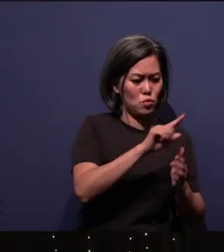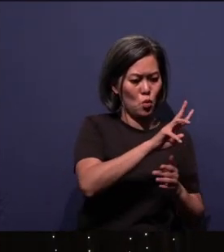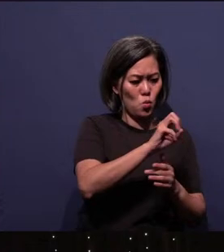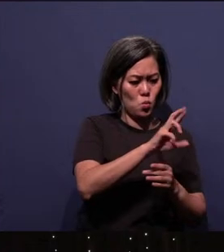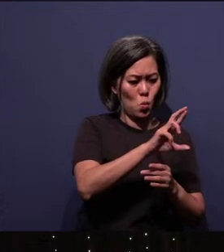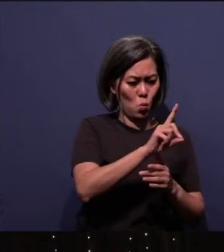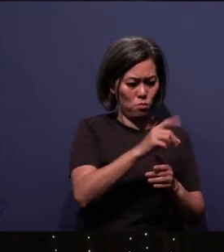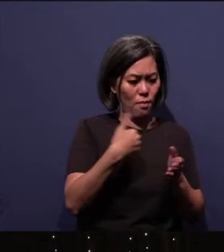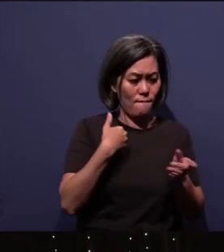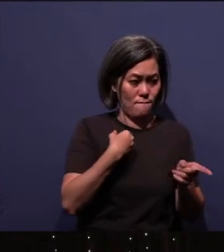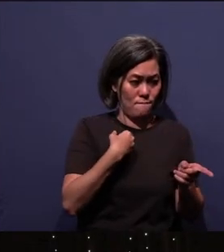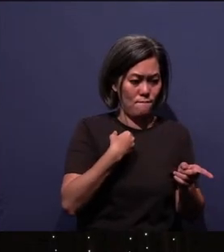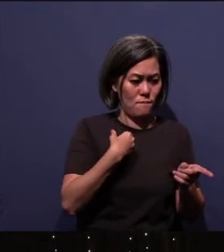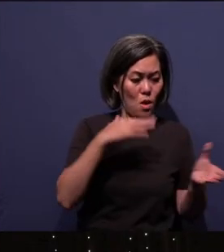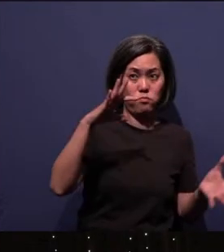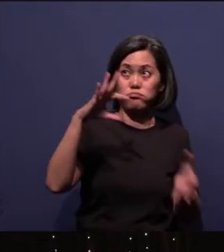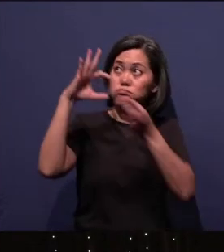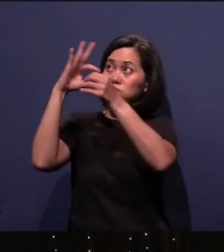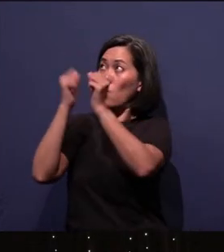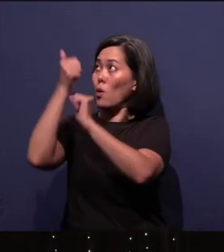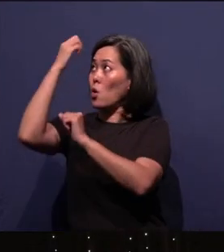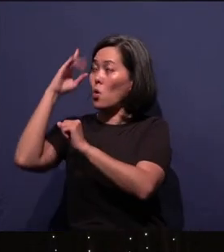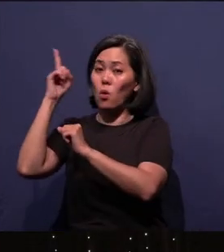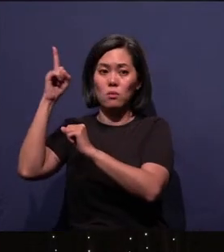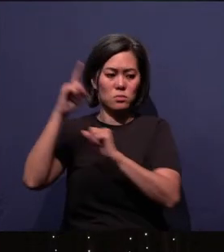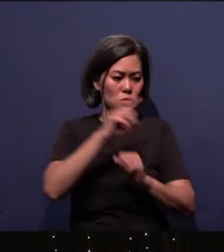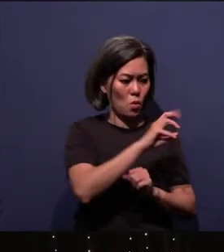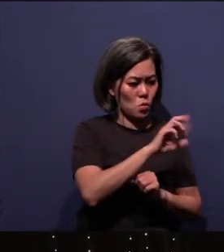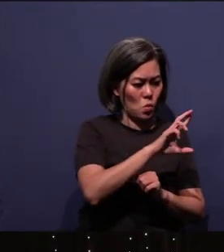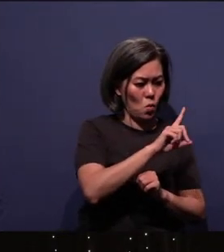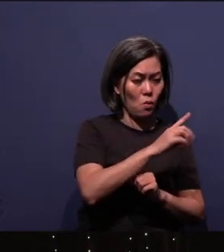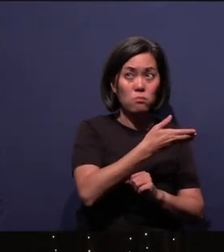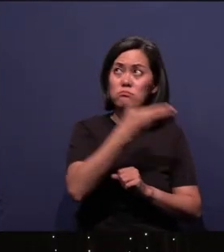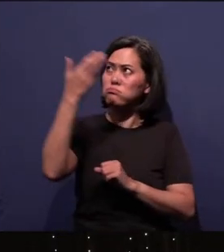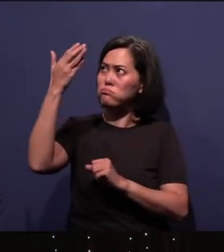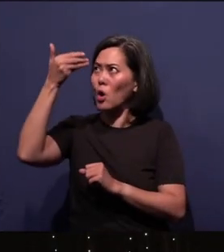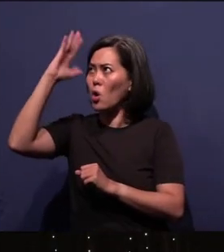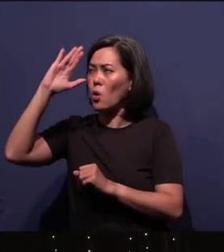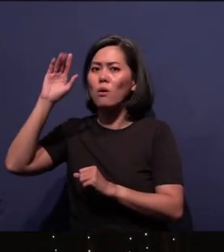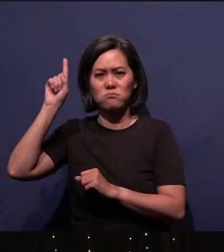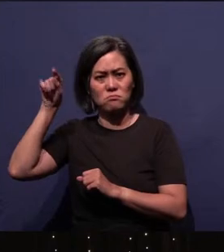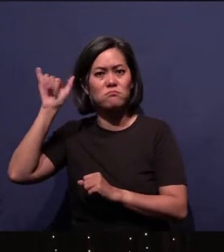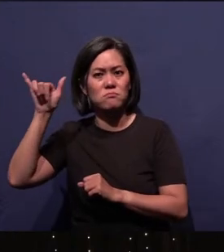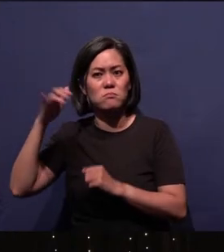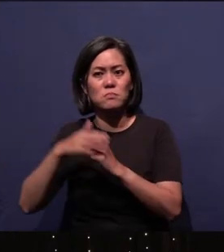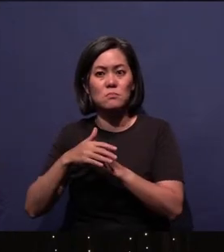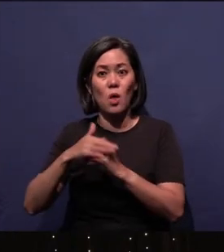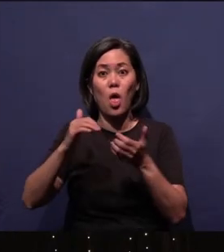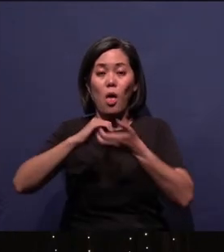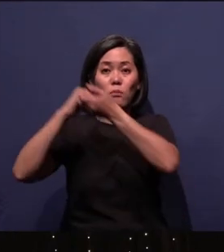and the Word was with God, and the Word was God. He was with God in the beginning.